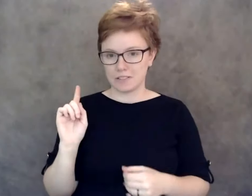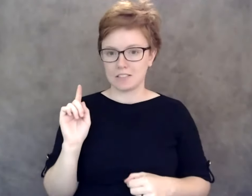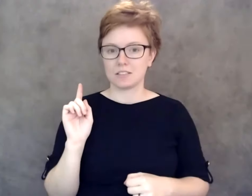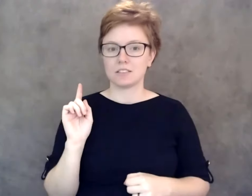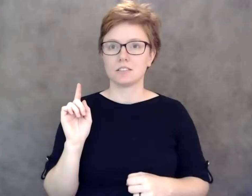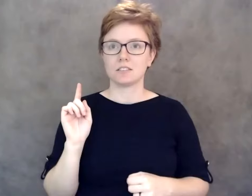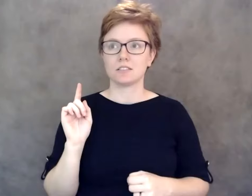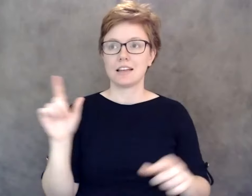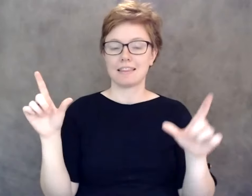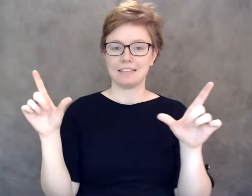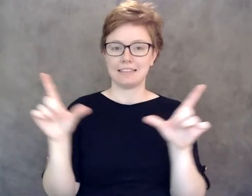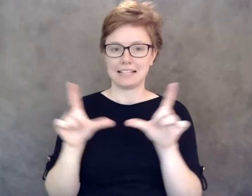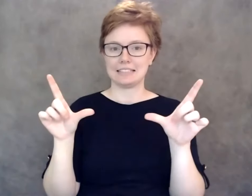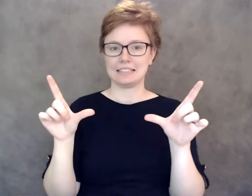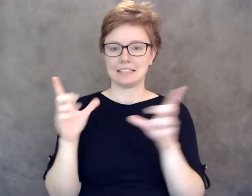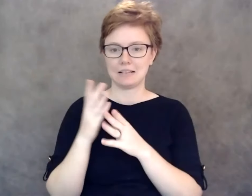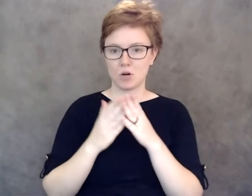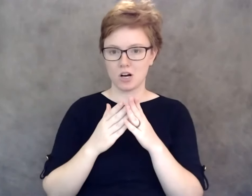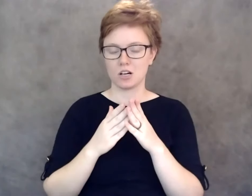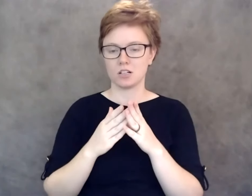wing of, APD has been working with,